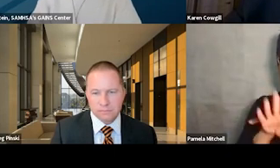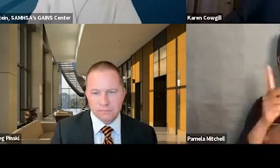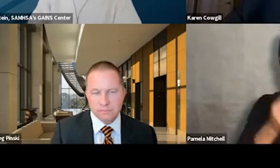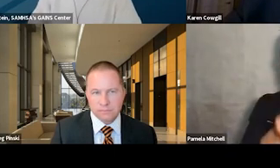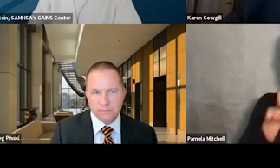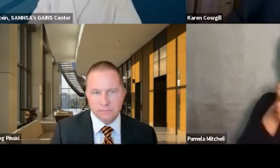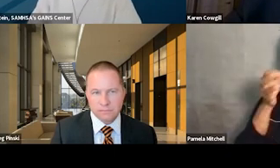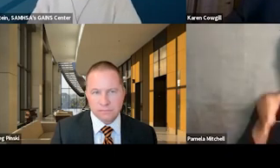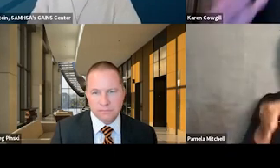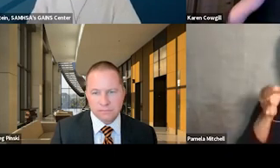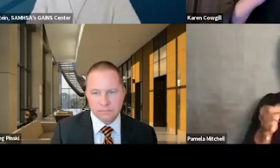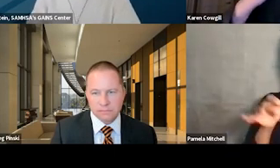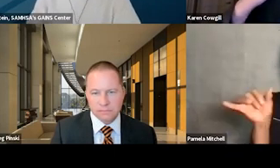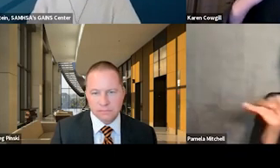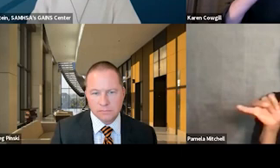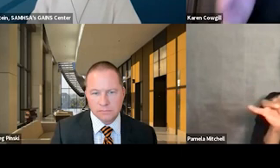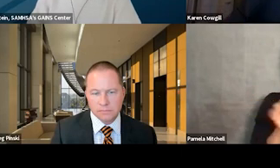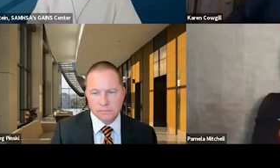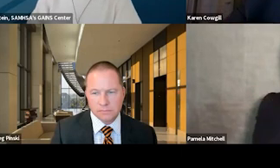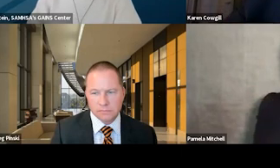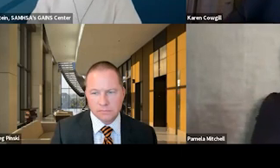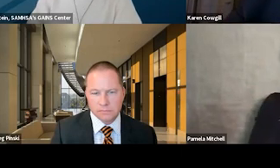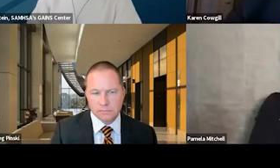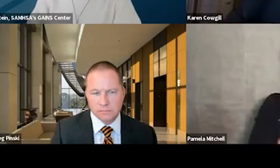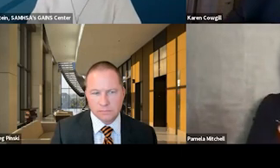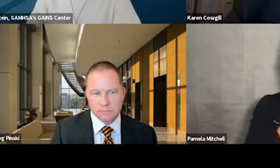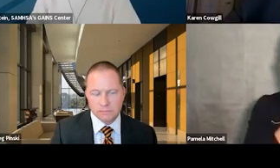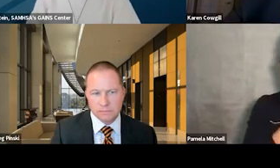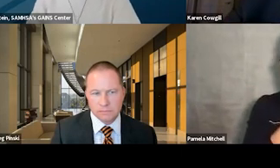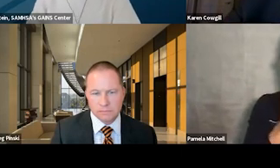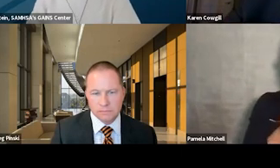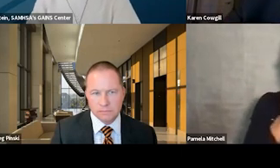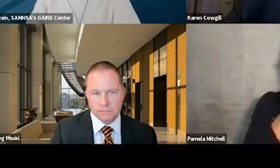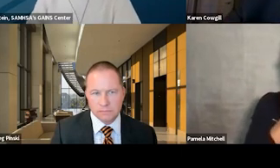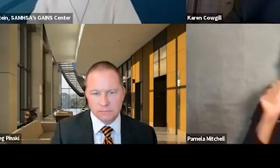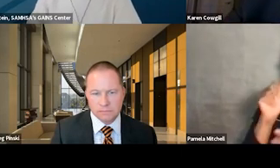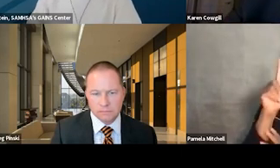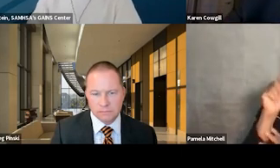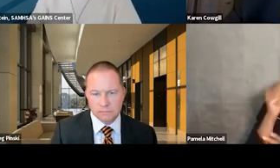And Judge Pinski also drafted the Model Veterans Treatment Court Act for the Uniform Law Commission.